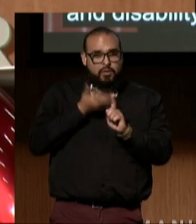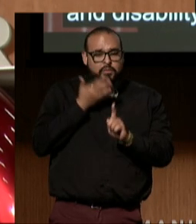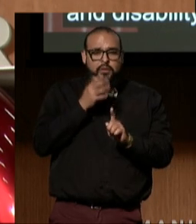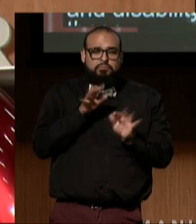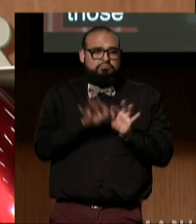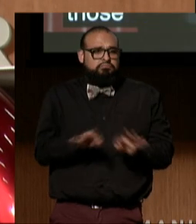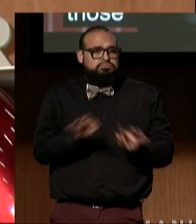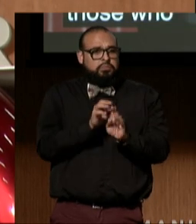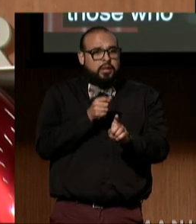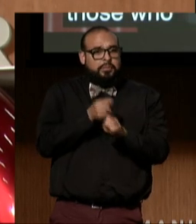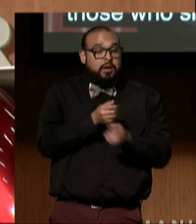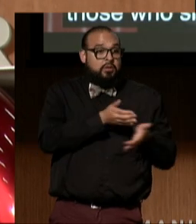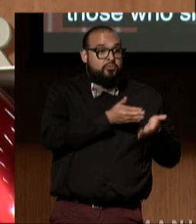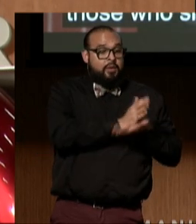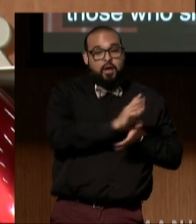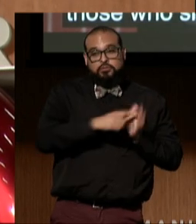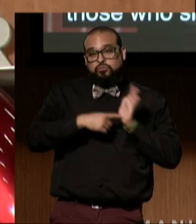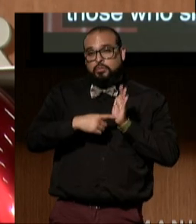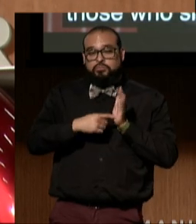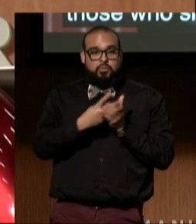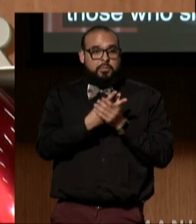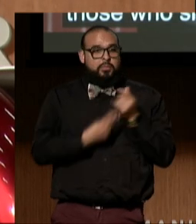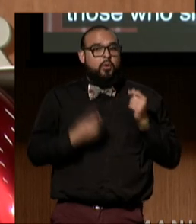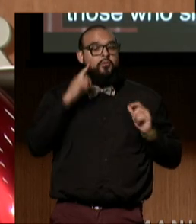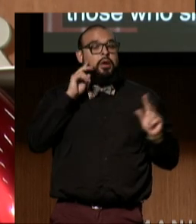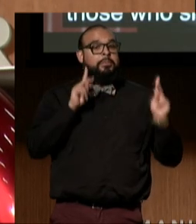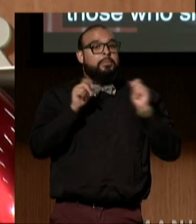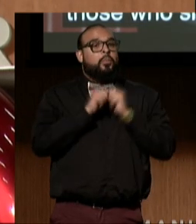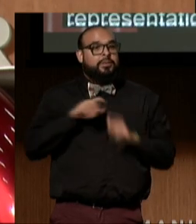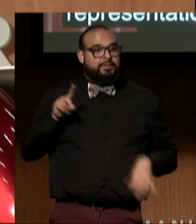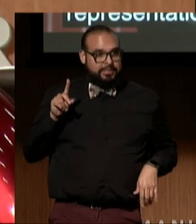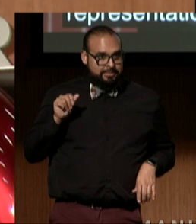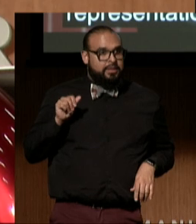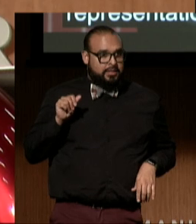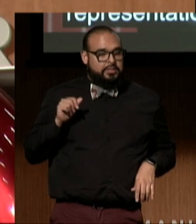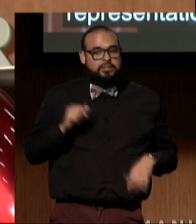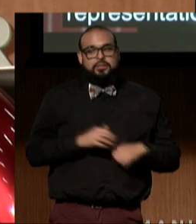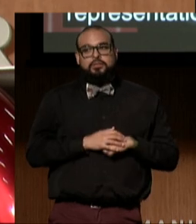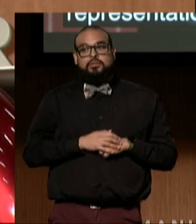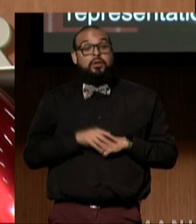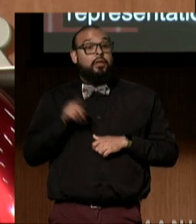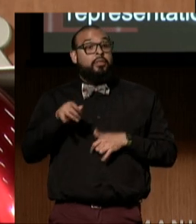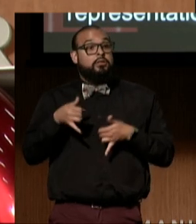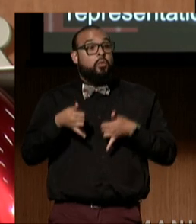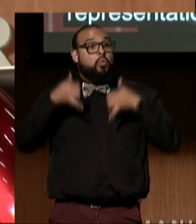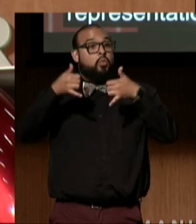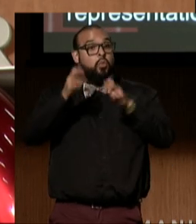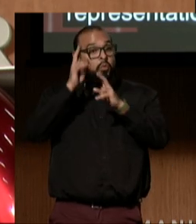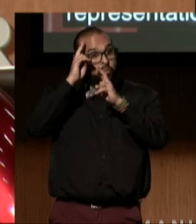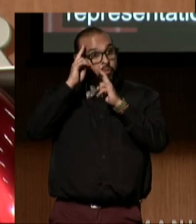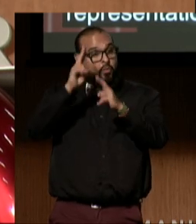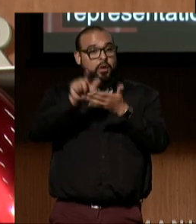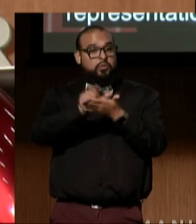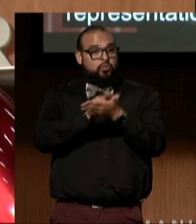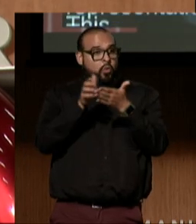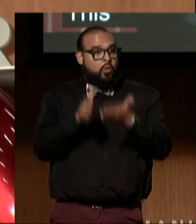the rights and representation of people with disabilities. This award honors attorneys who,